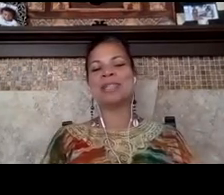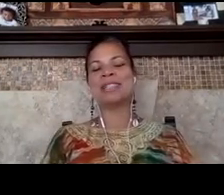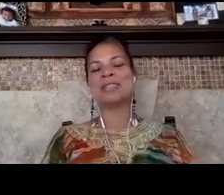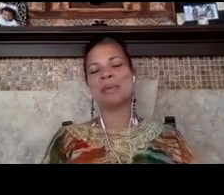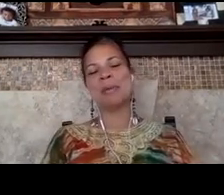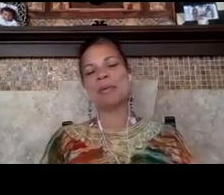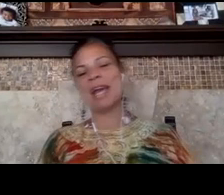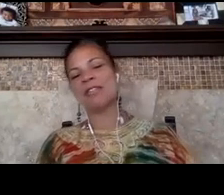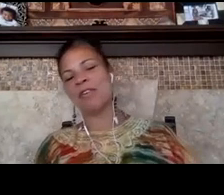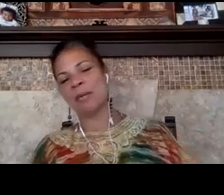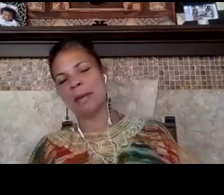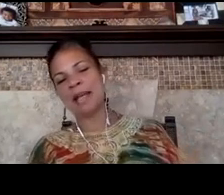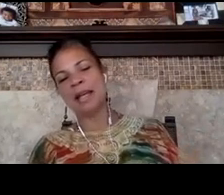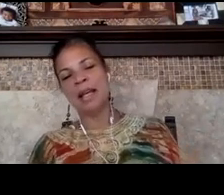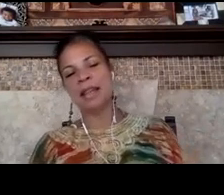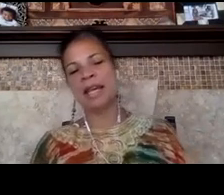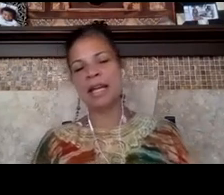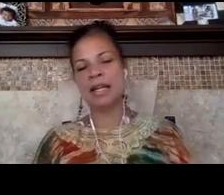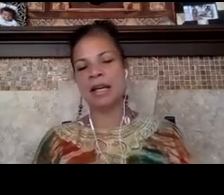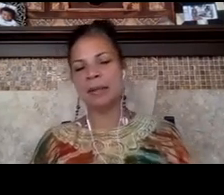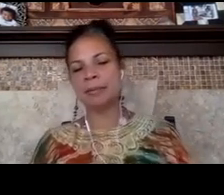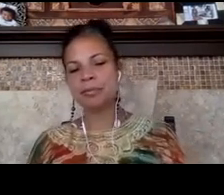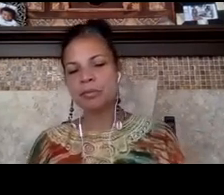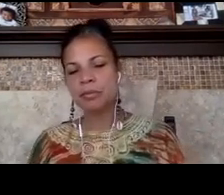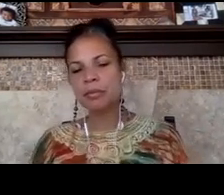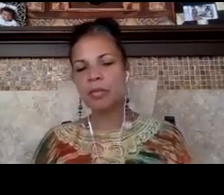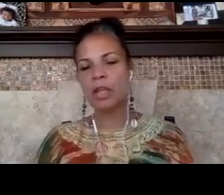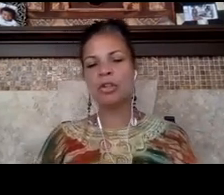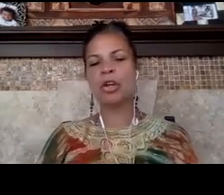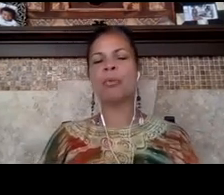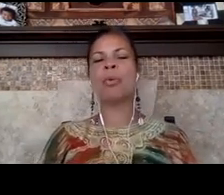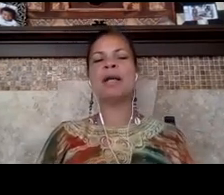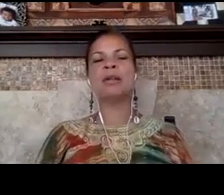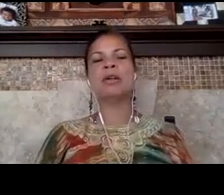least remember that far back that um you know what